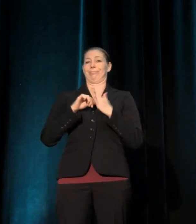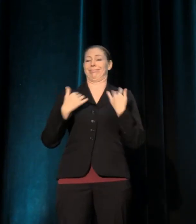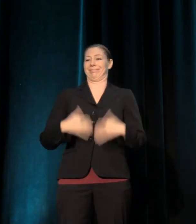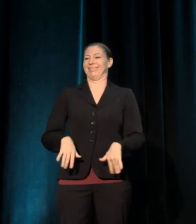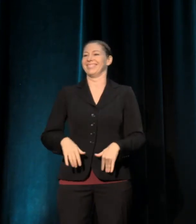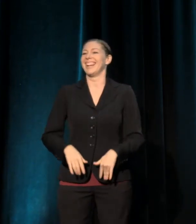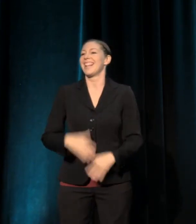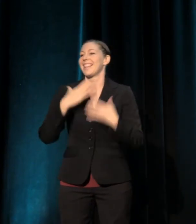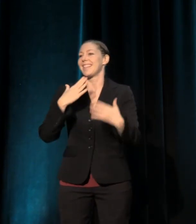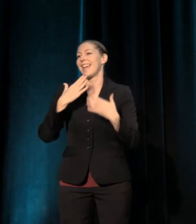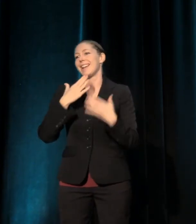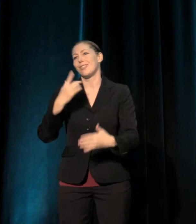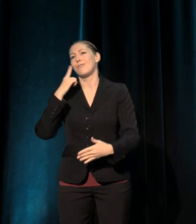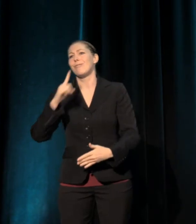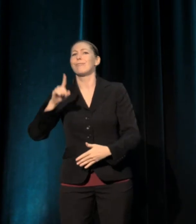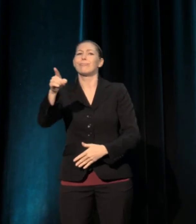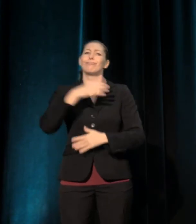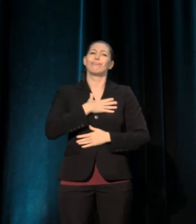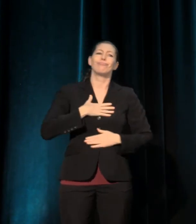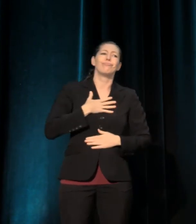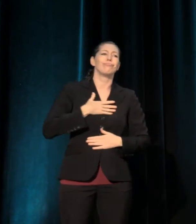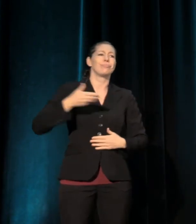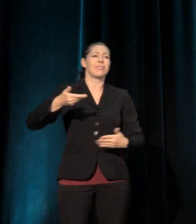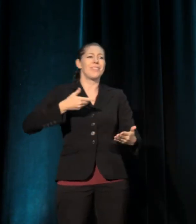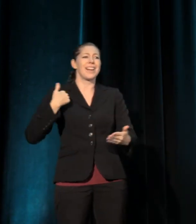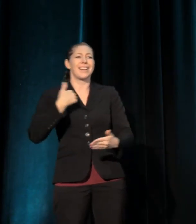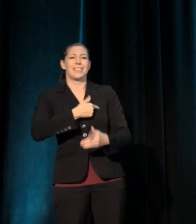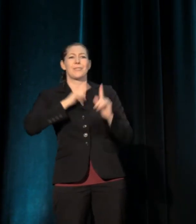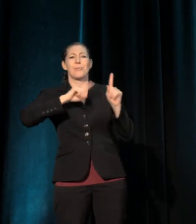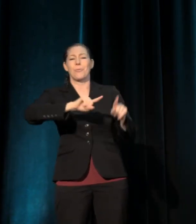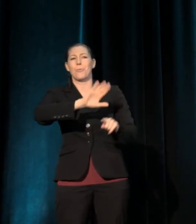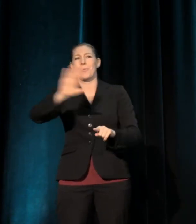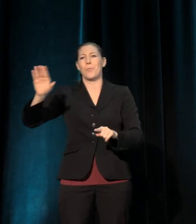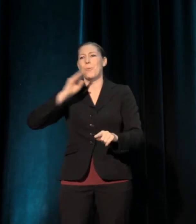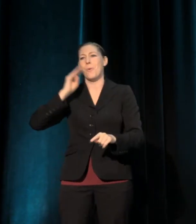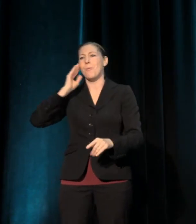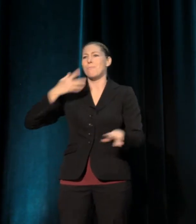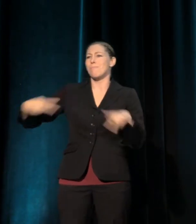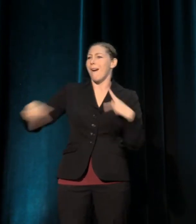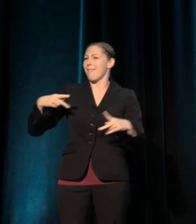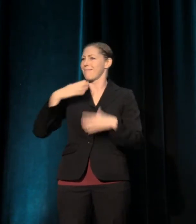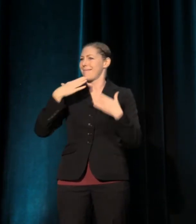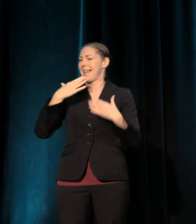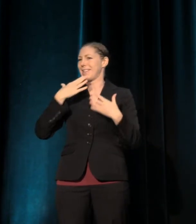and opening their homes for us to party last night. So can we just give a few rounds of applause for those folks.